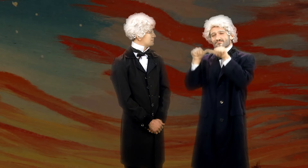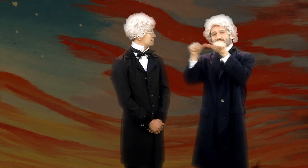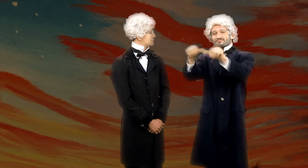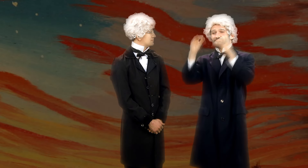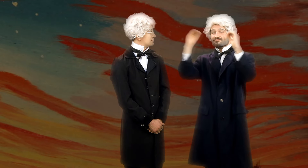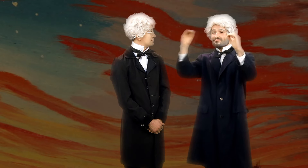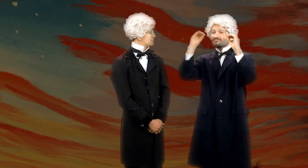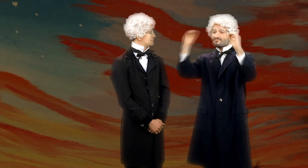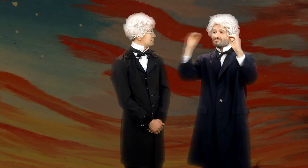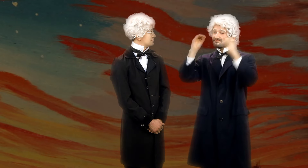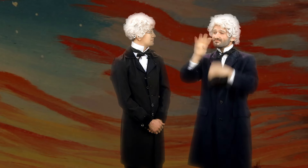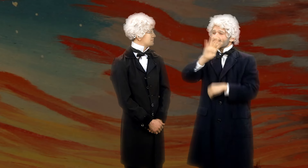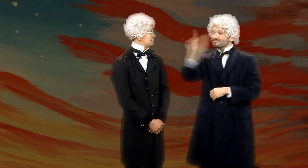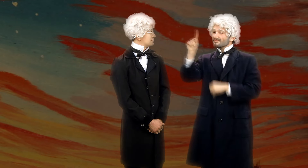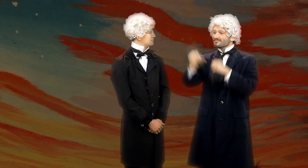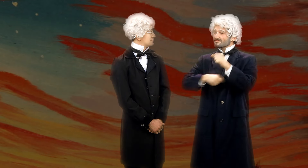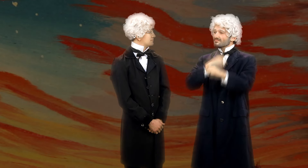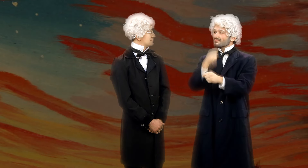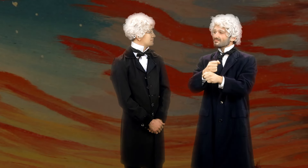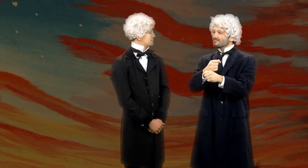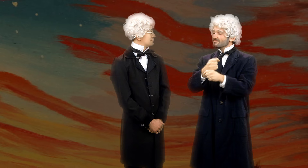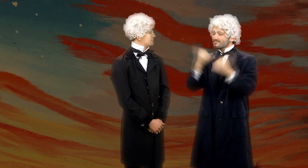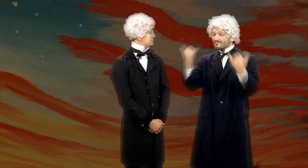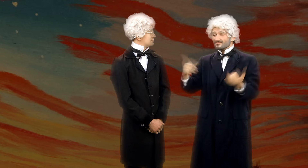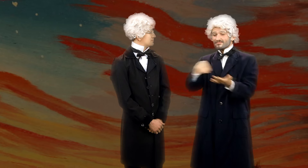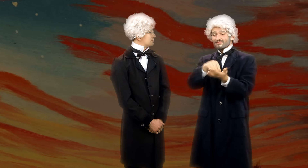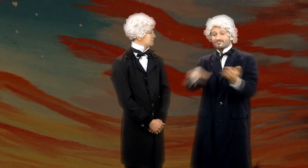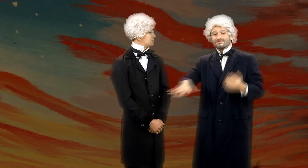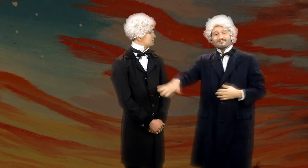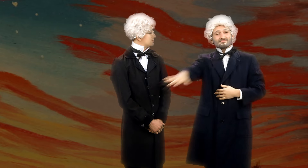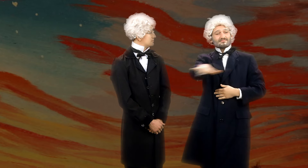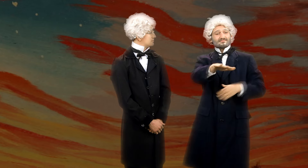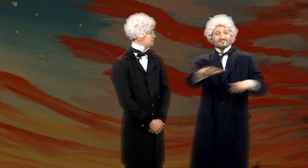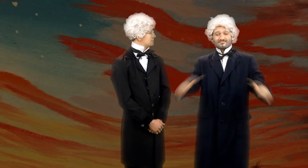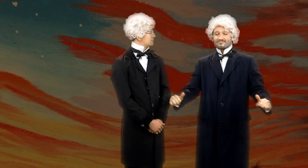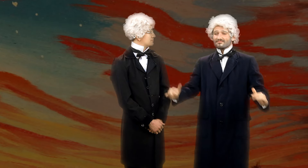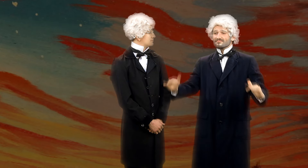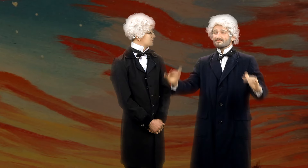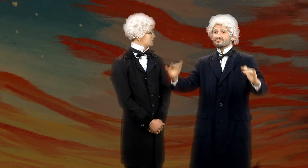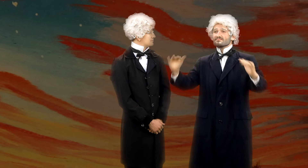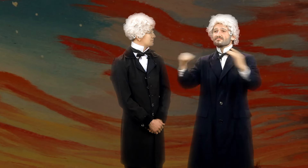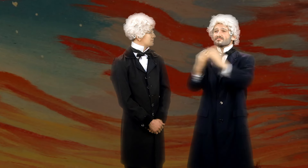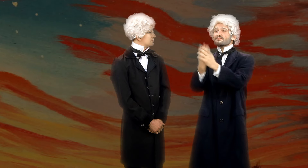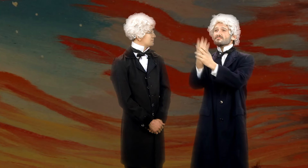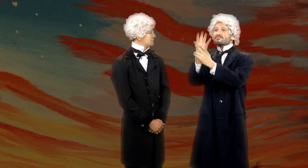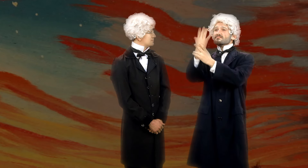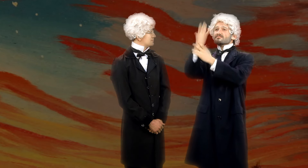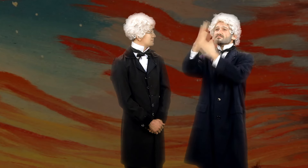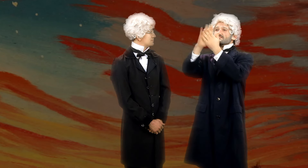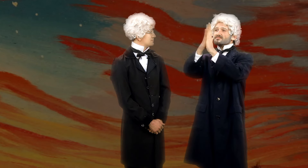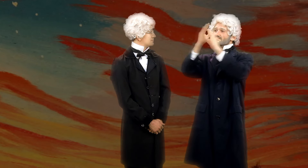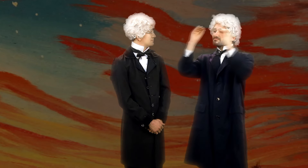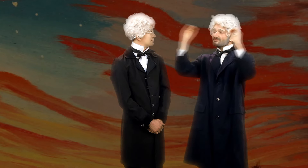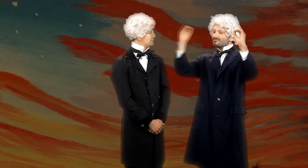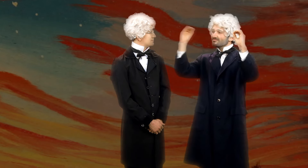We have taught 41 years and now our students have grown up to become teachers of the deaf,